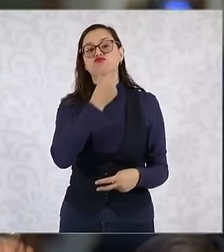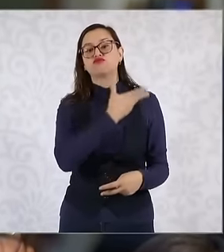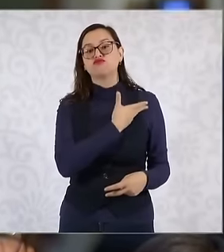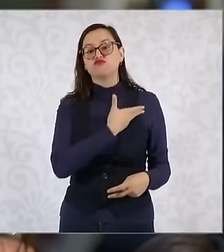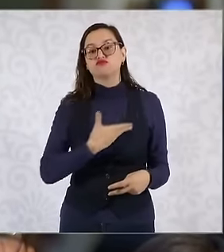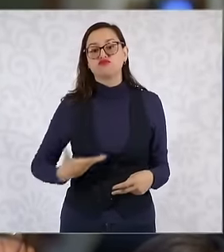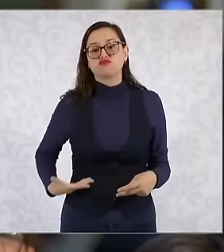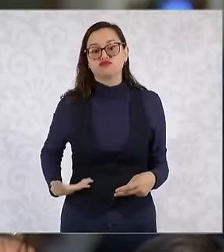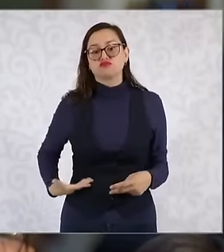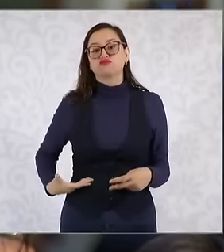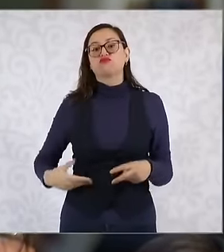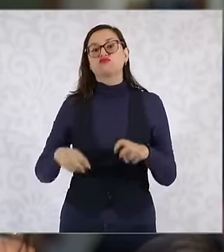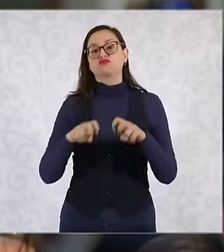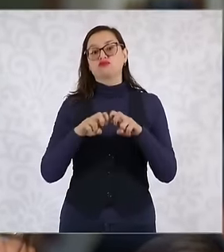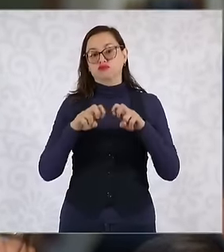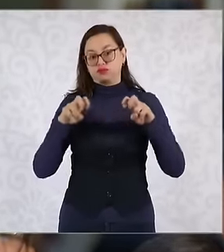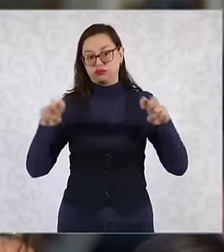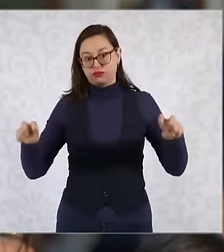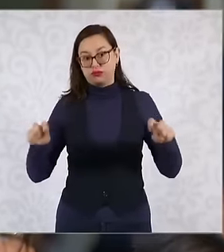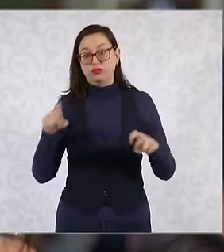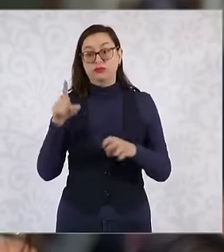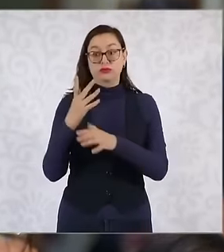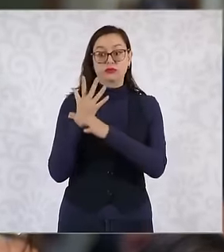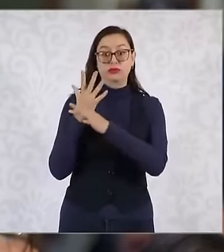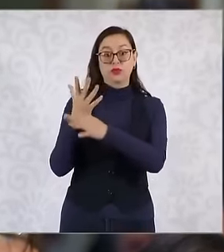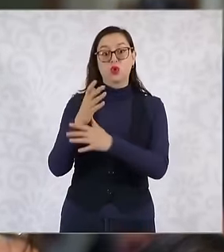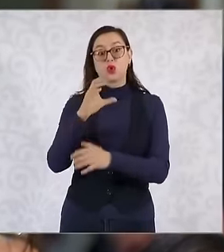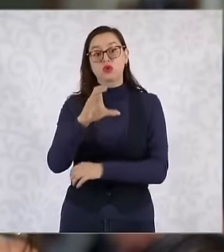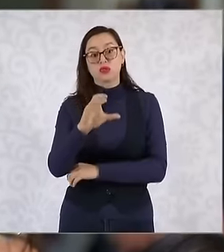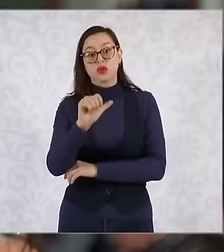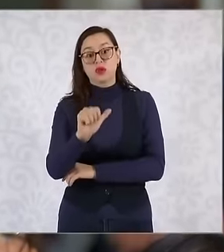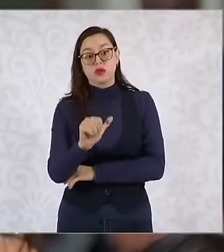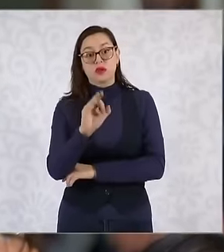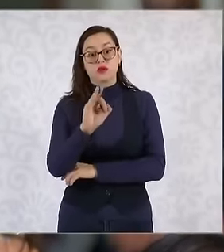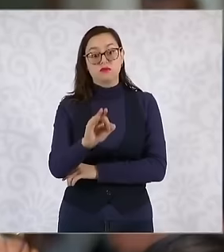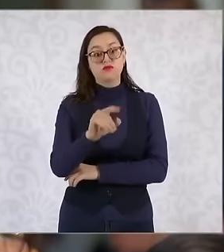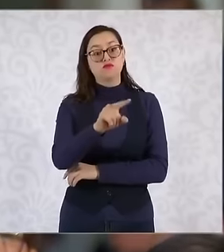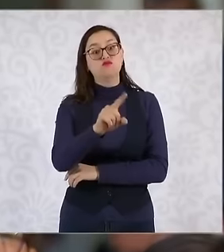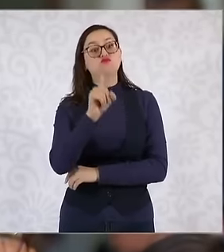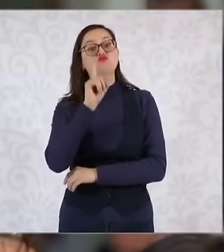he denounced that the council of the Federal judiciary chaired by the minister president Norma Lucía